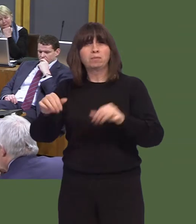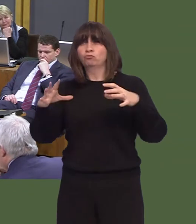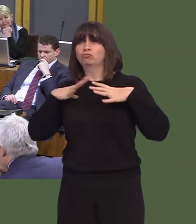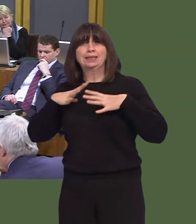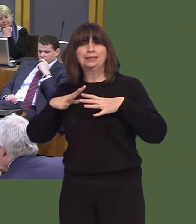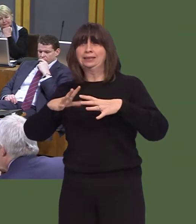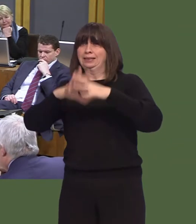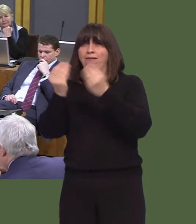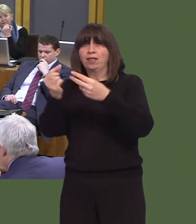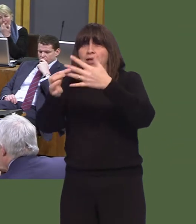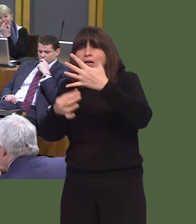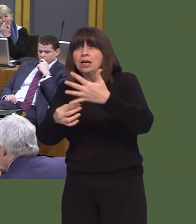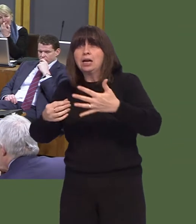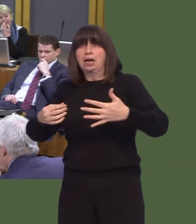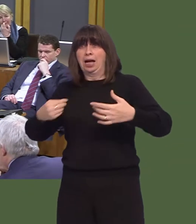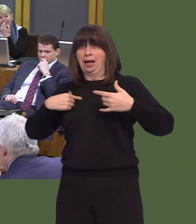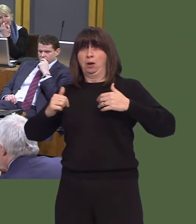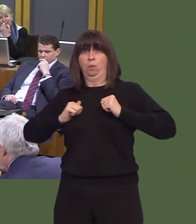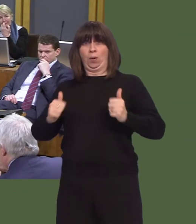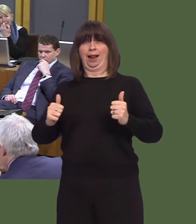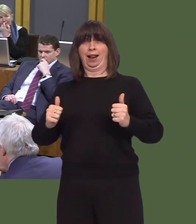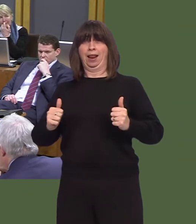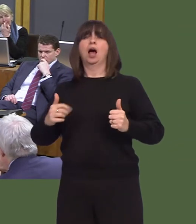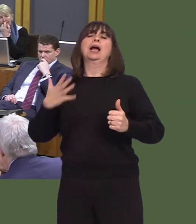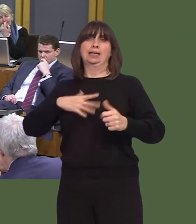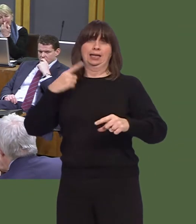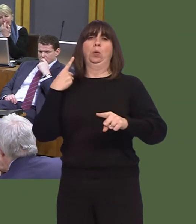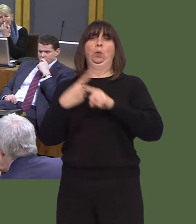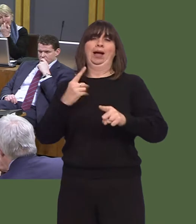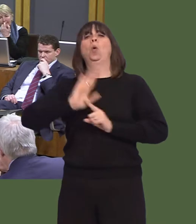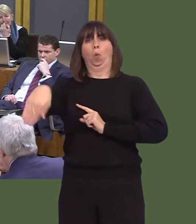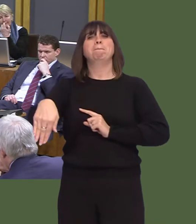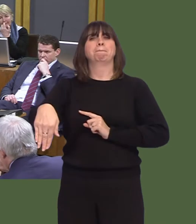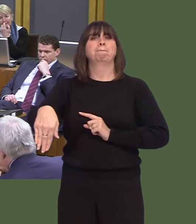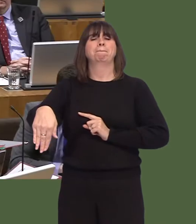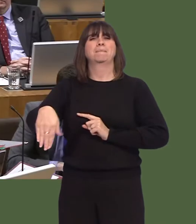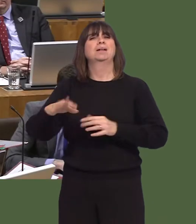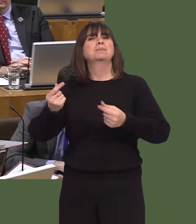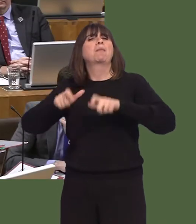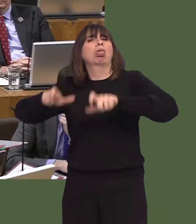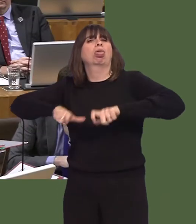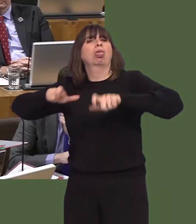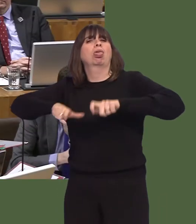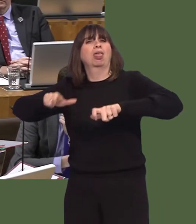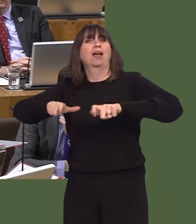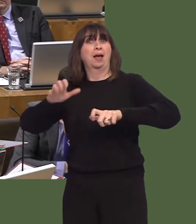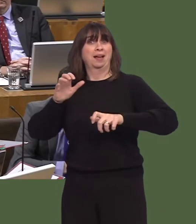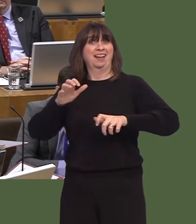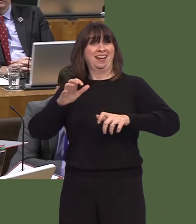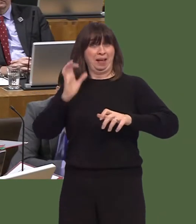It is important that people are able to leave hospital when they are able to do so and that they have the right support to do so. So, it's not simply a question of the number of beds; it's a question of making sure that